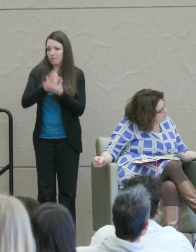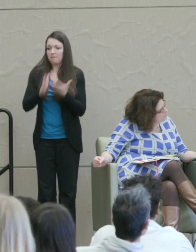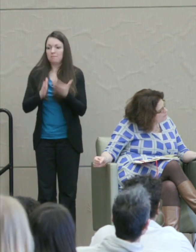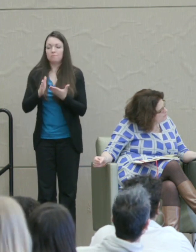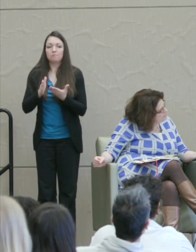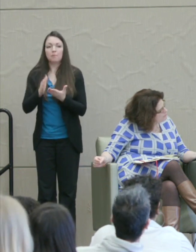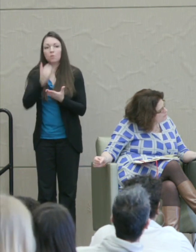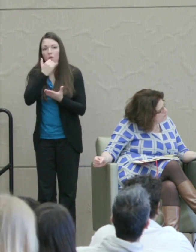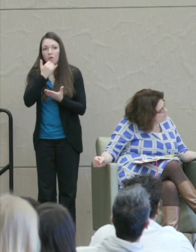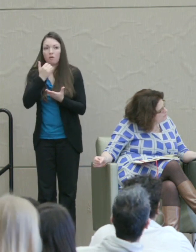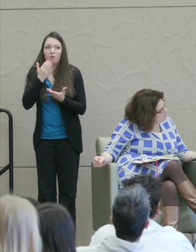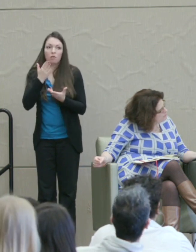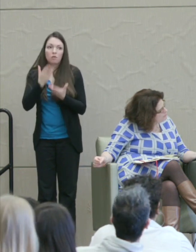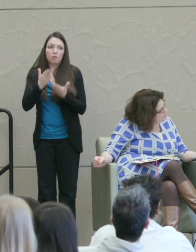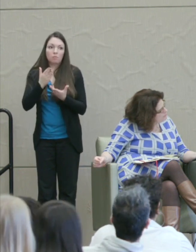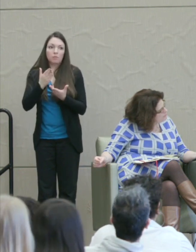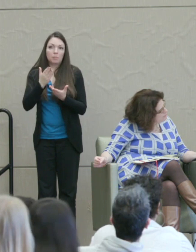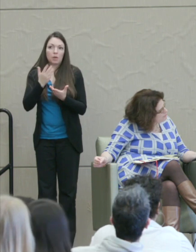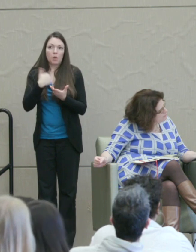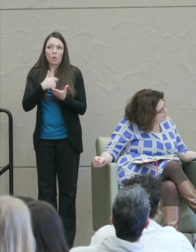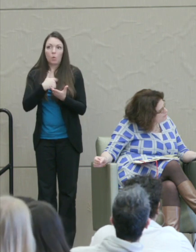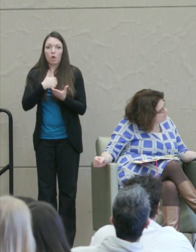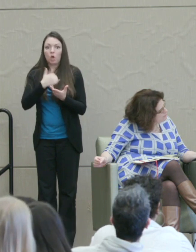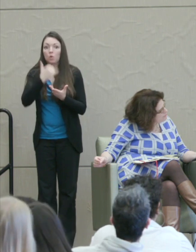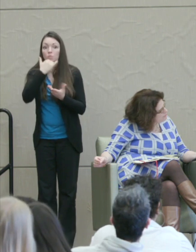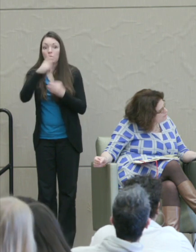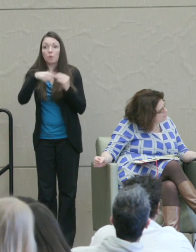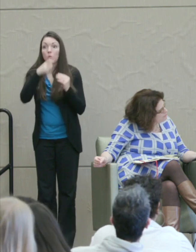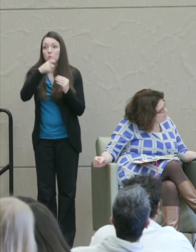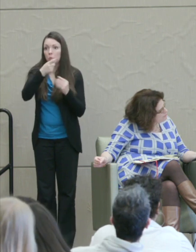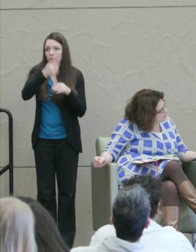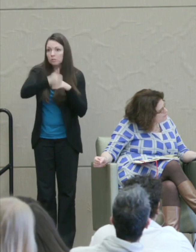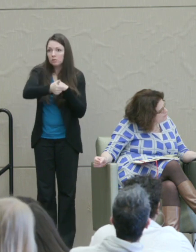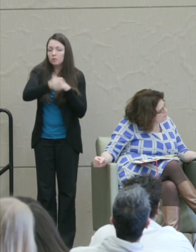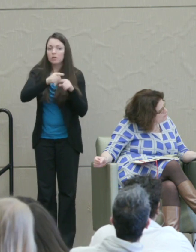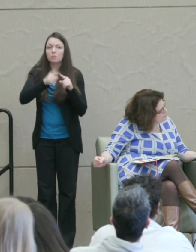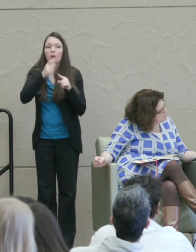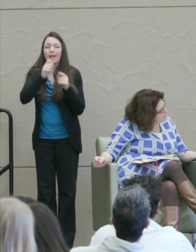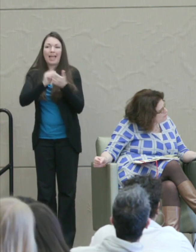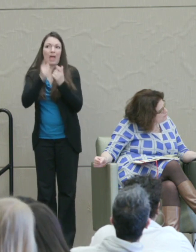We might have been mistaken about who did it or we might be wrong about how important it is.